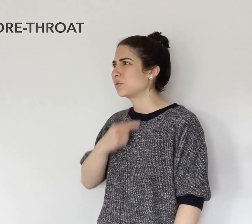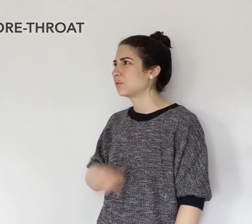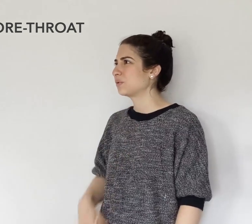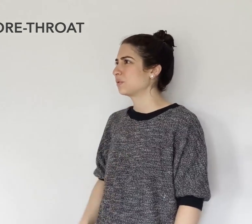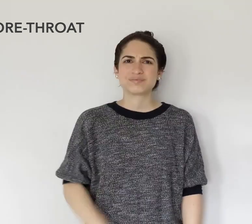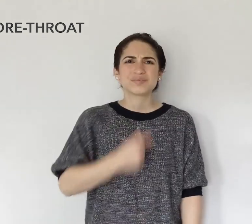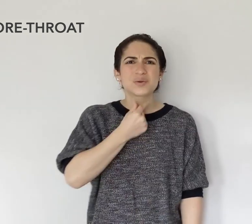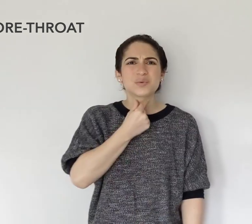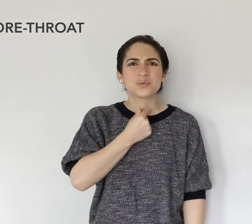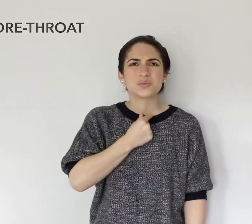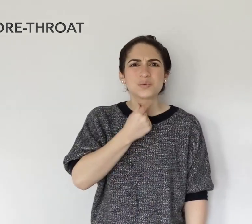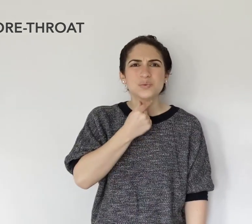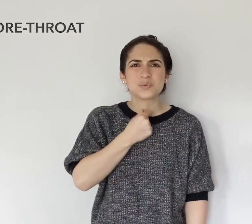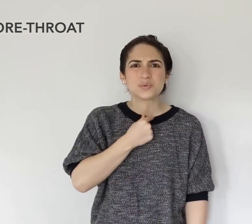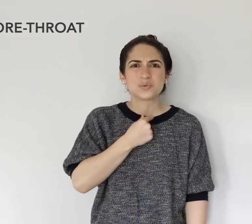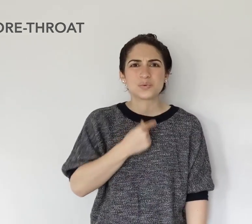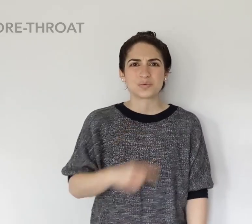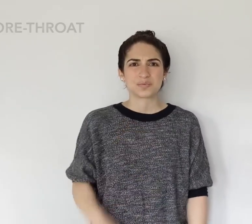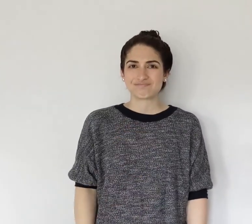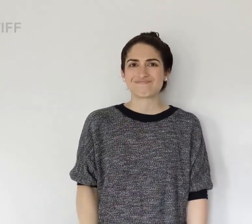SORE-THROAT